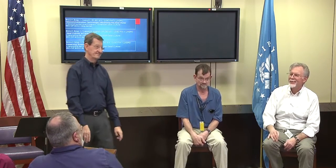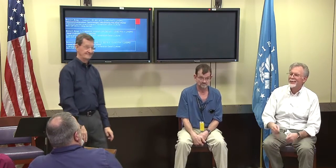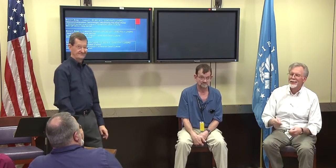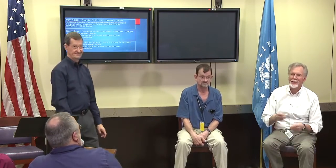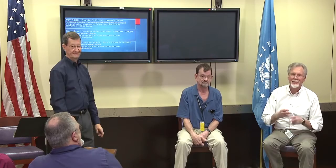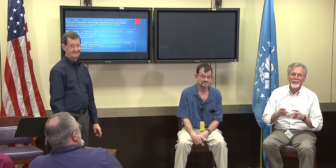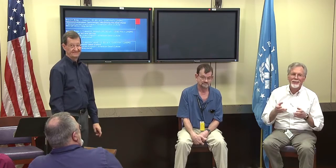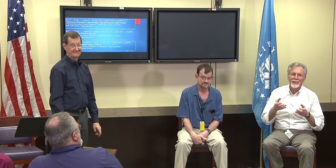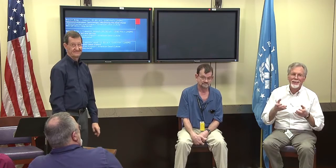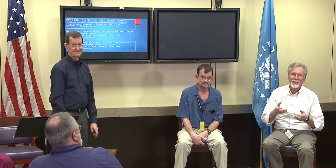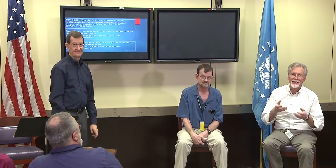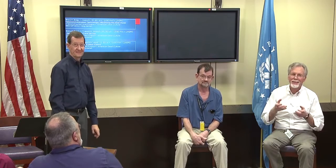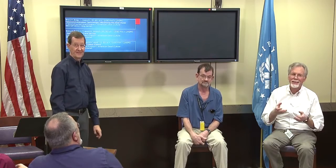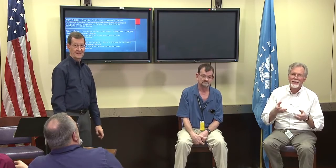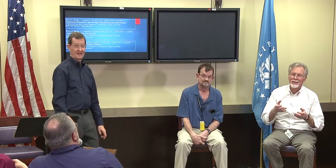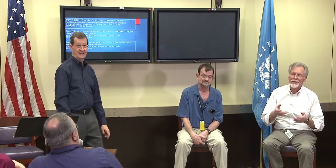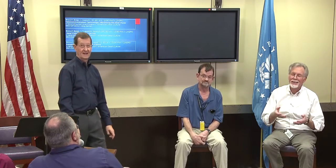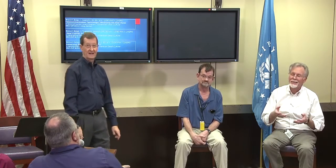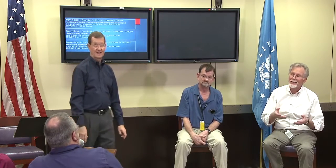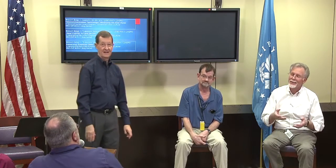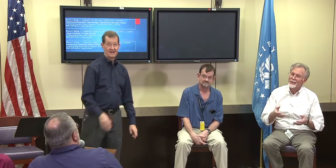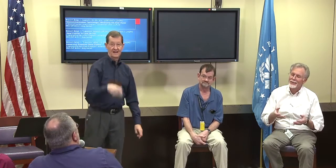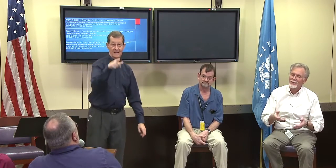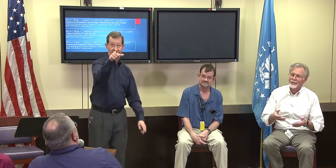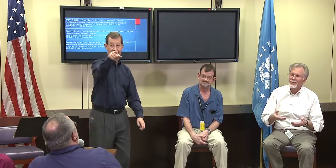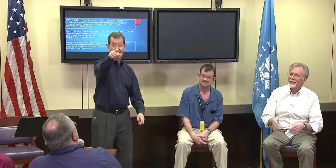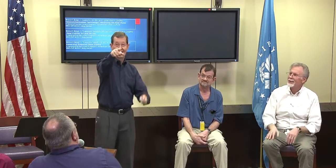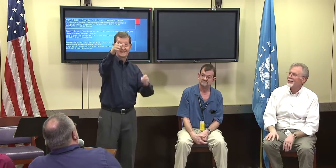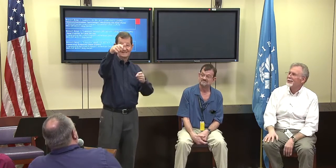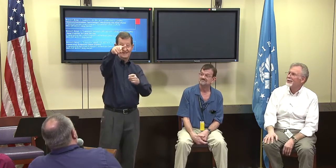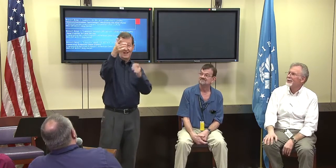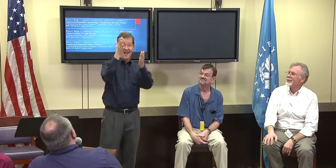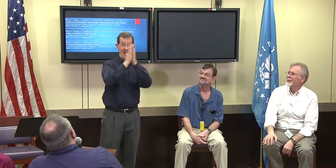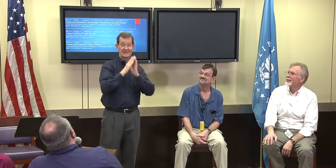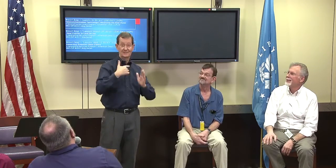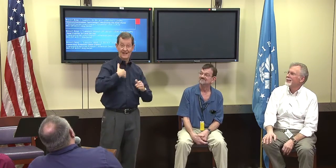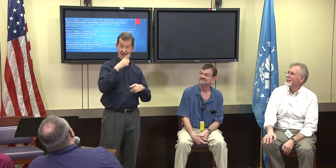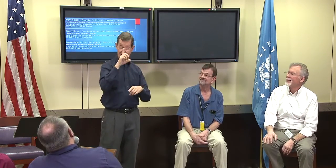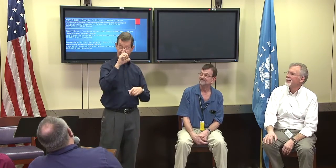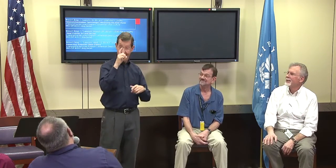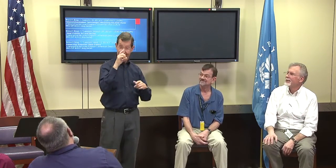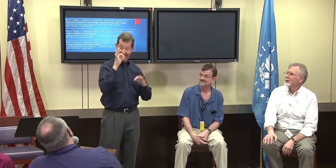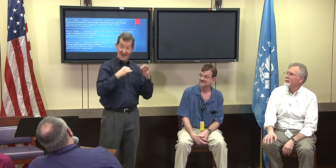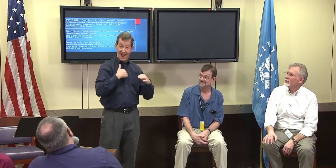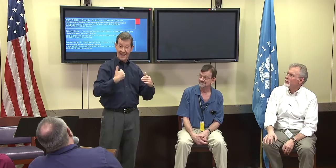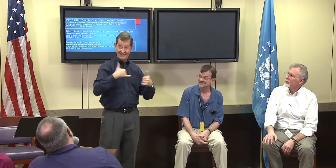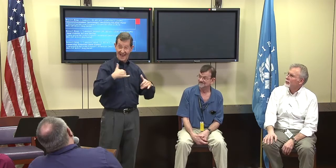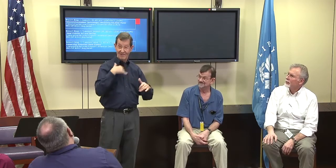And Fred's said they were very heavy and there's another question from the back.